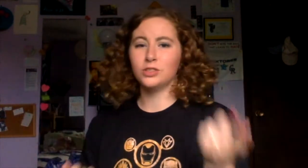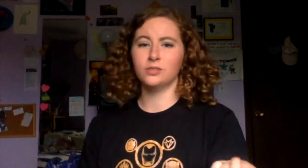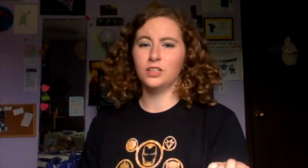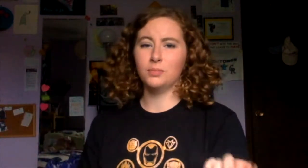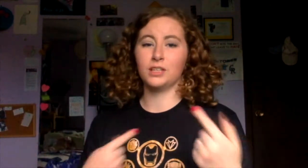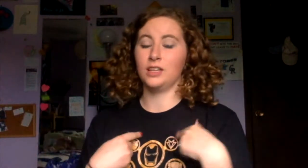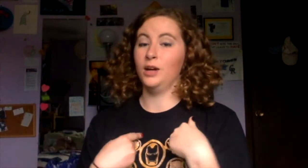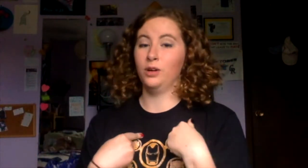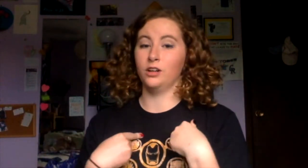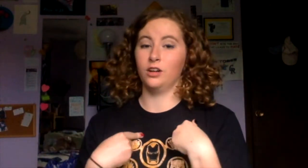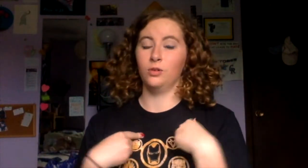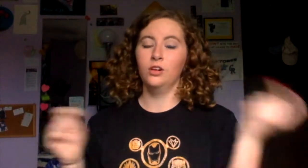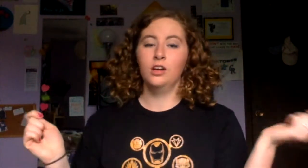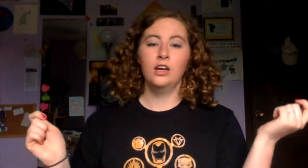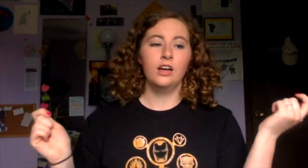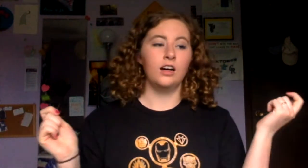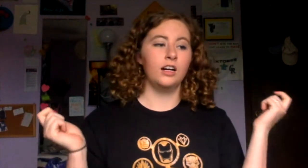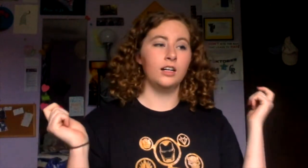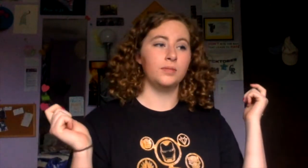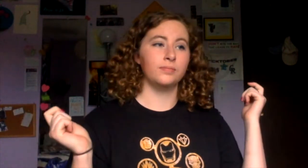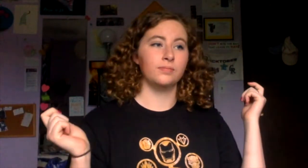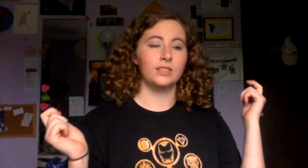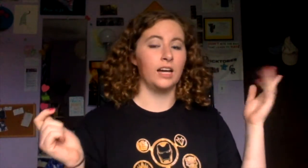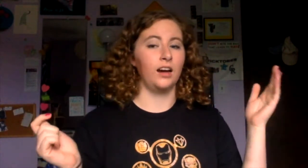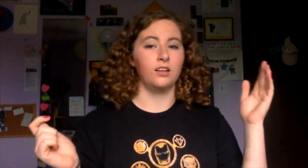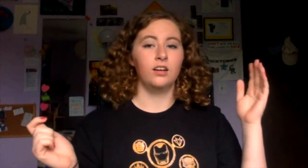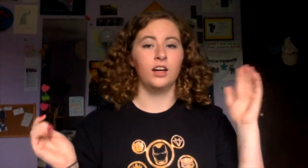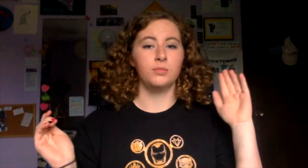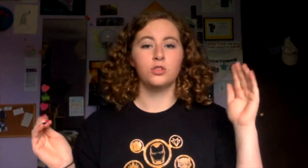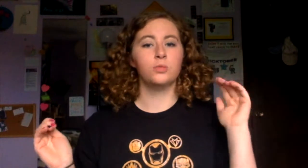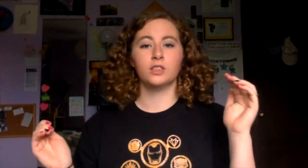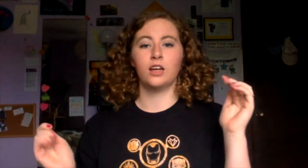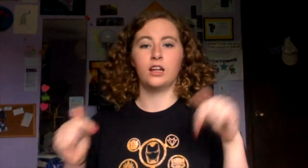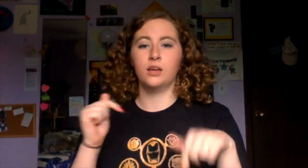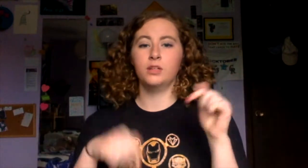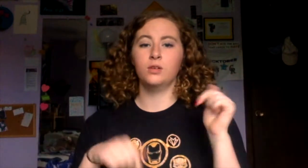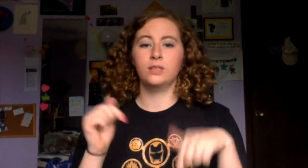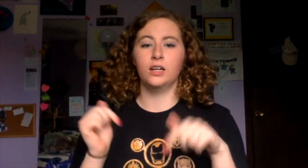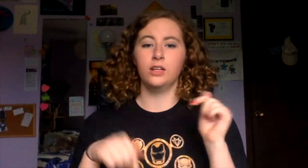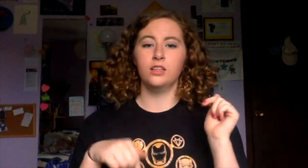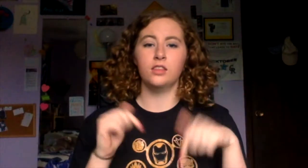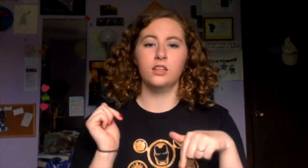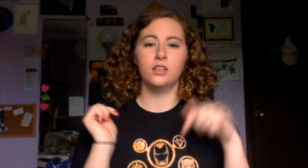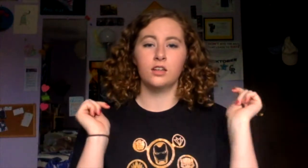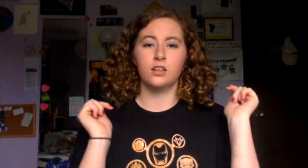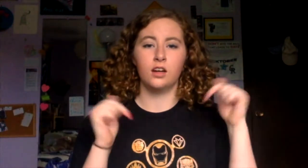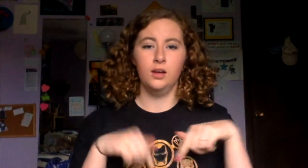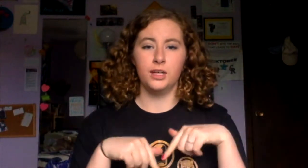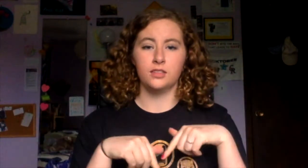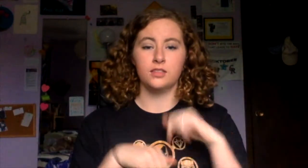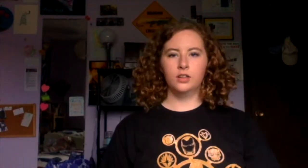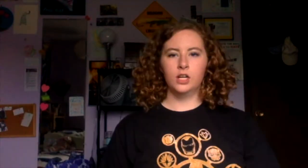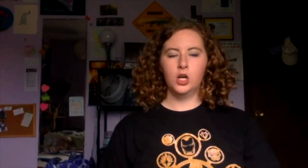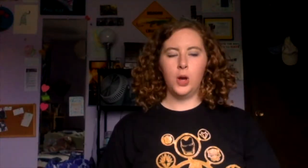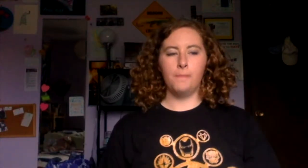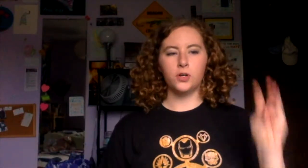you're reading because I want to know. I'm super excited. Let me know down in the comments.